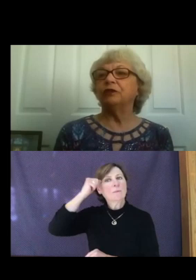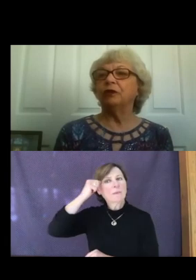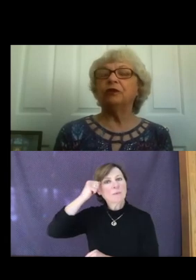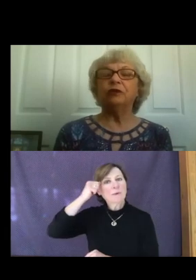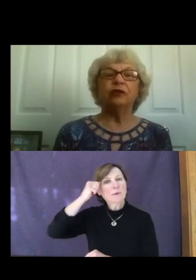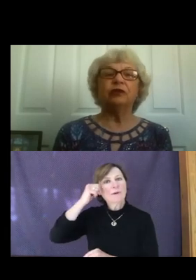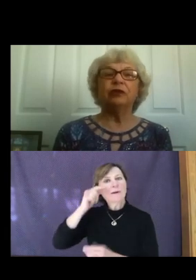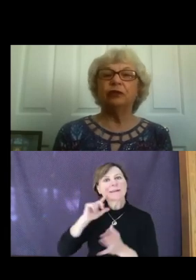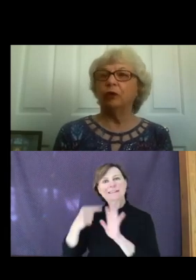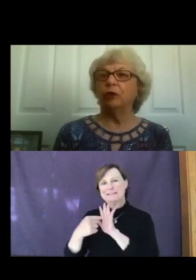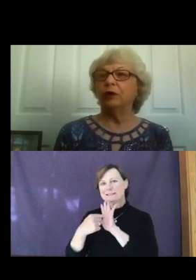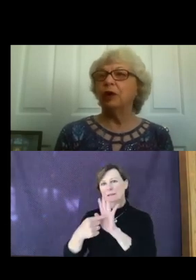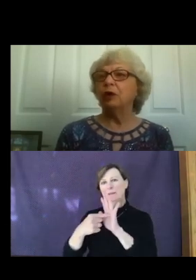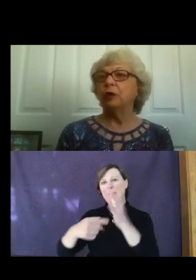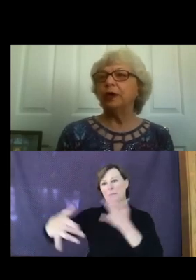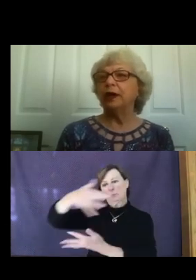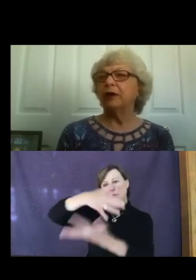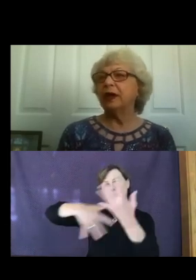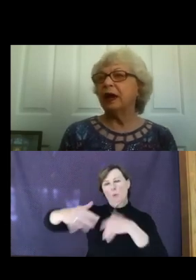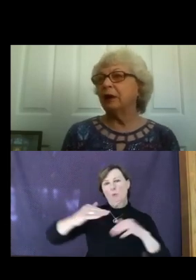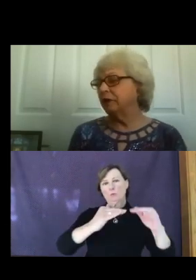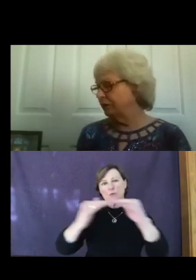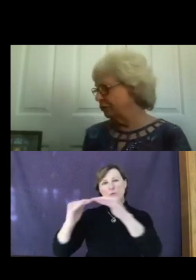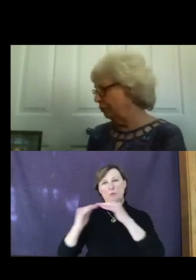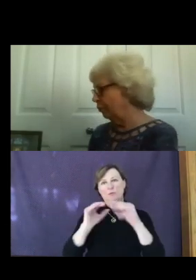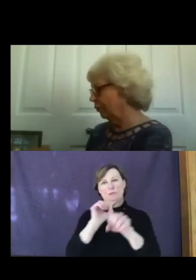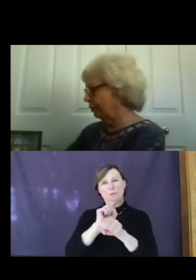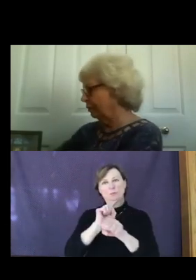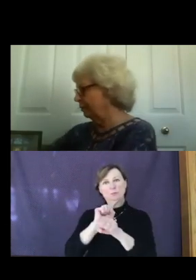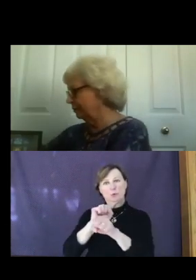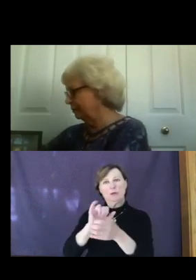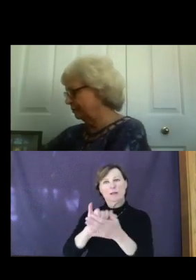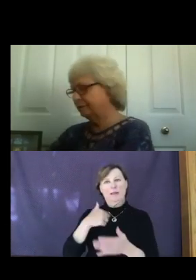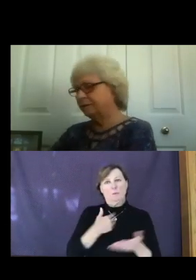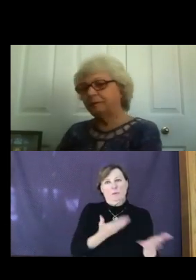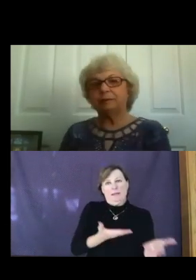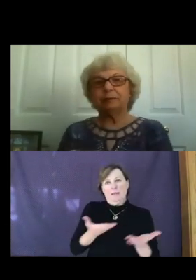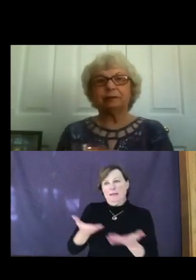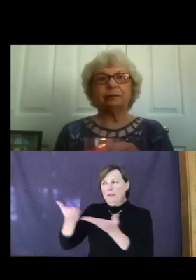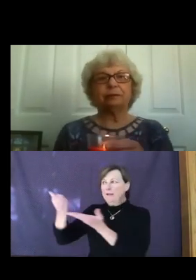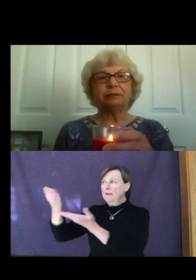social justice work we carry out into the world.